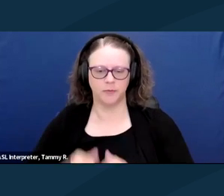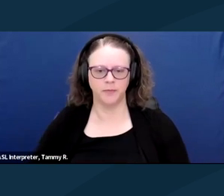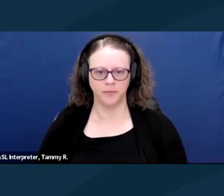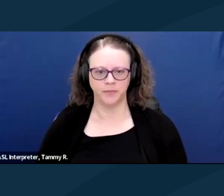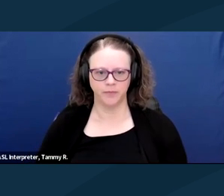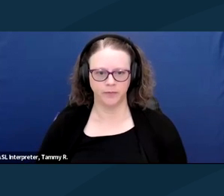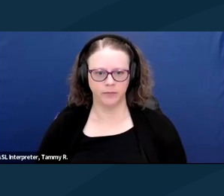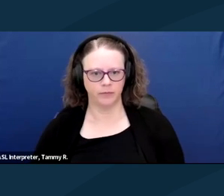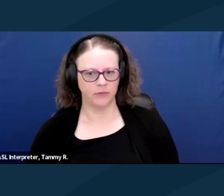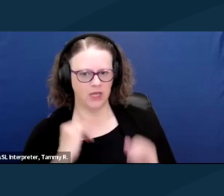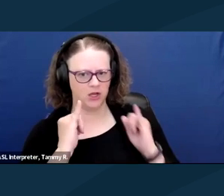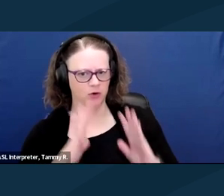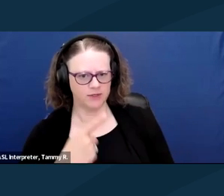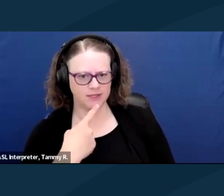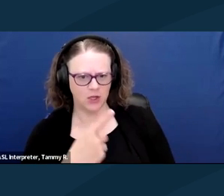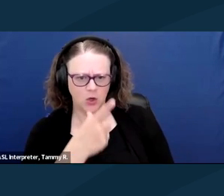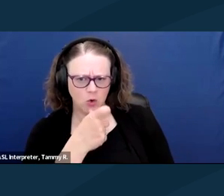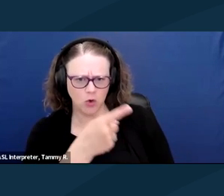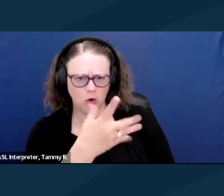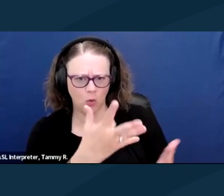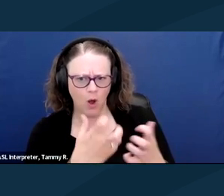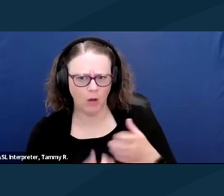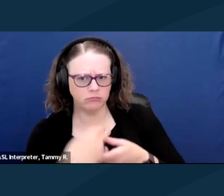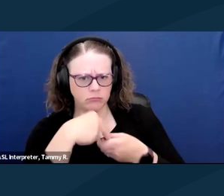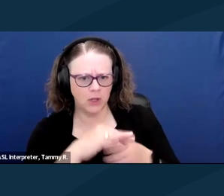[Interviewer] Who would you want at your wedding? My mom.